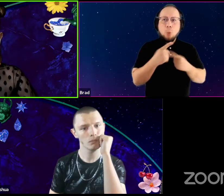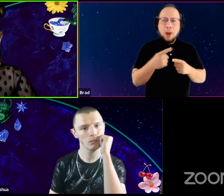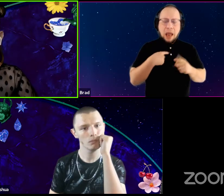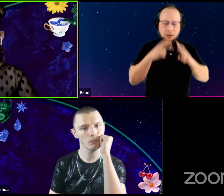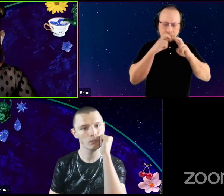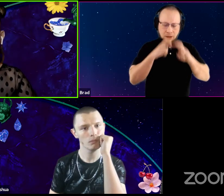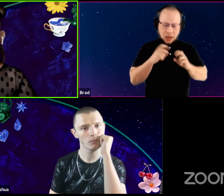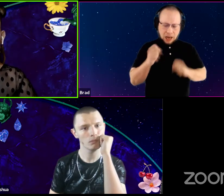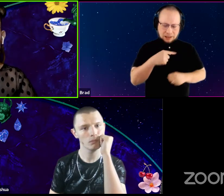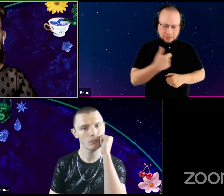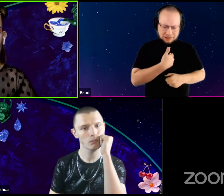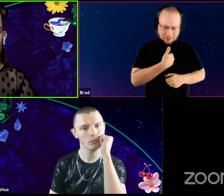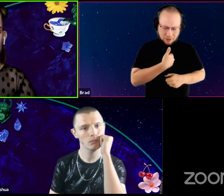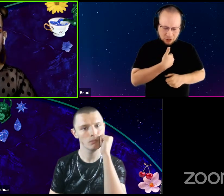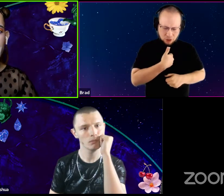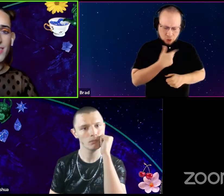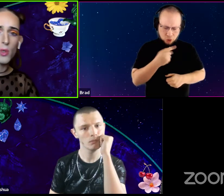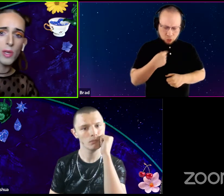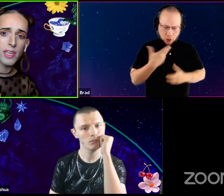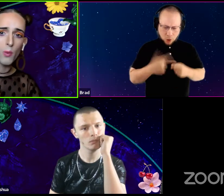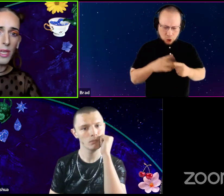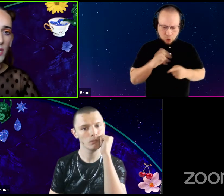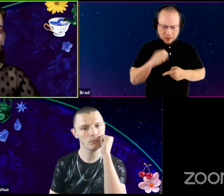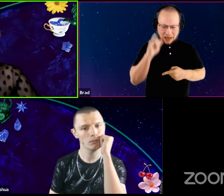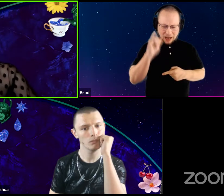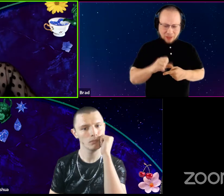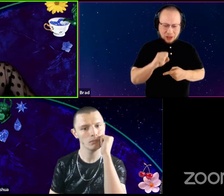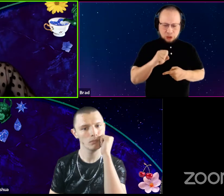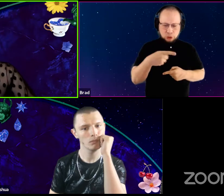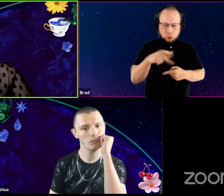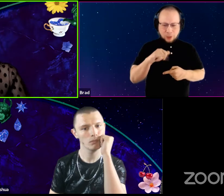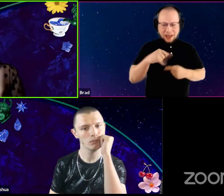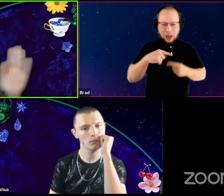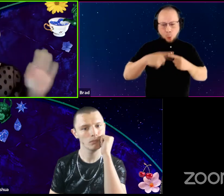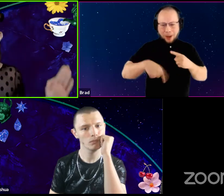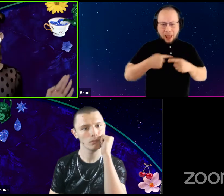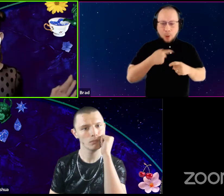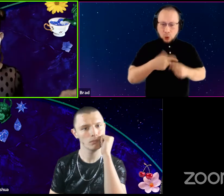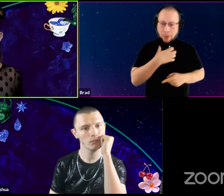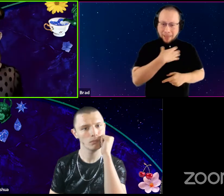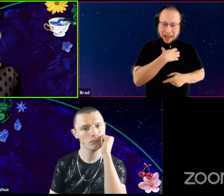Ooh do I want to be like the squeaky wheel right now? Or do I want to take up time and space?